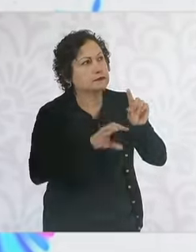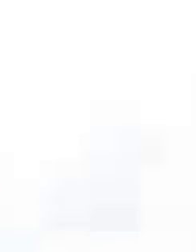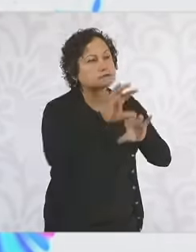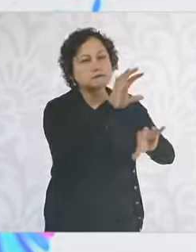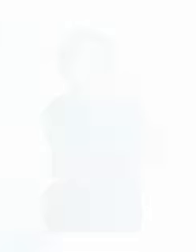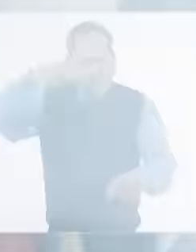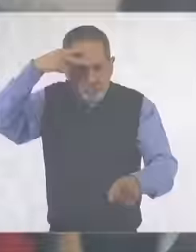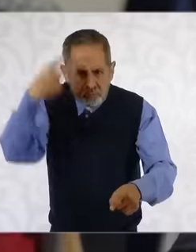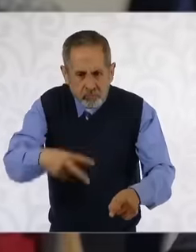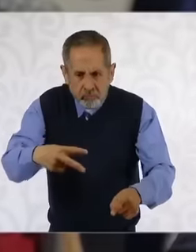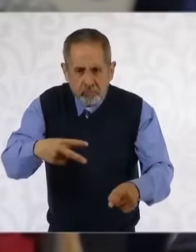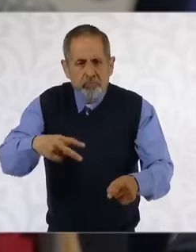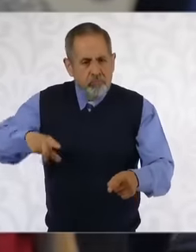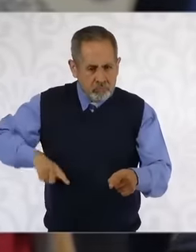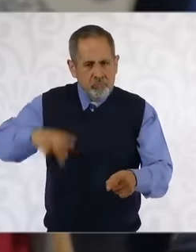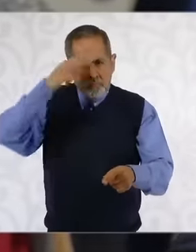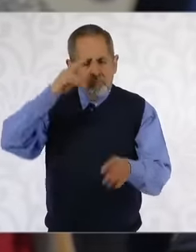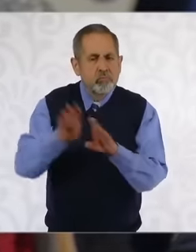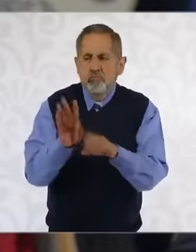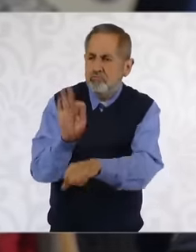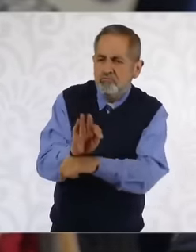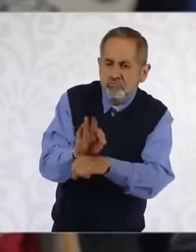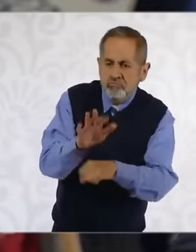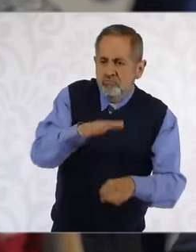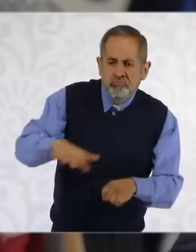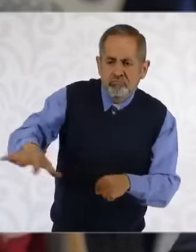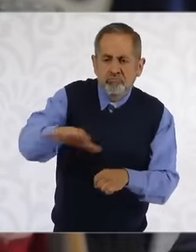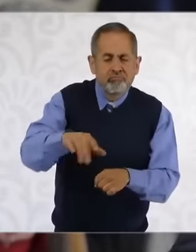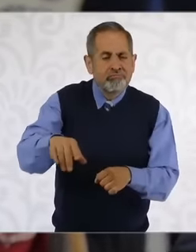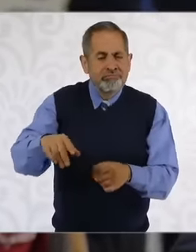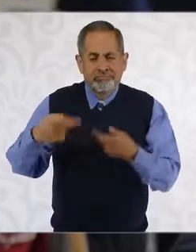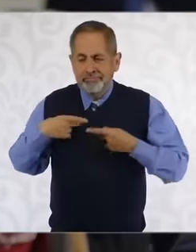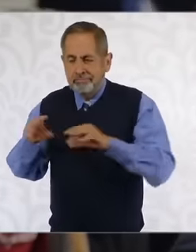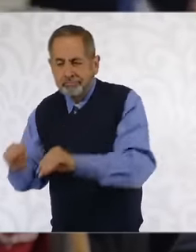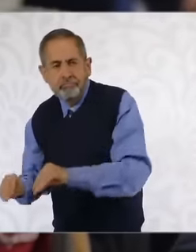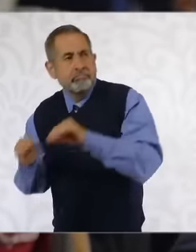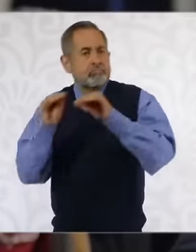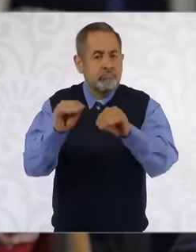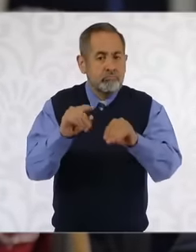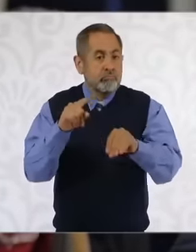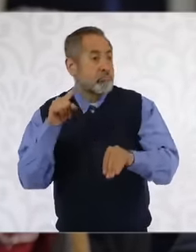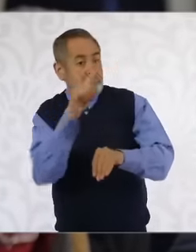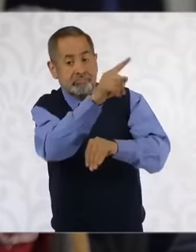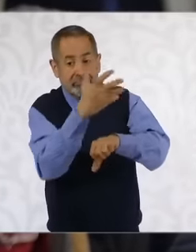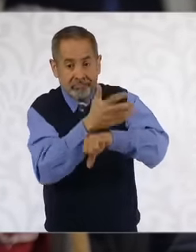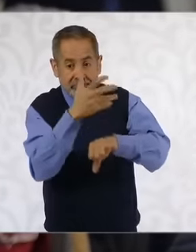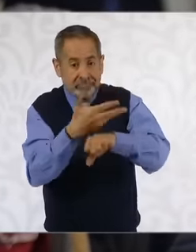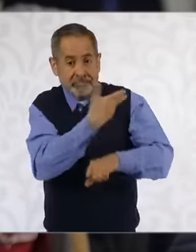reporter who tried to confront her but could not see how this circular dialogue takes place